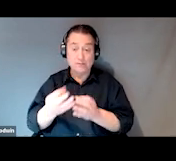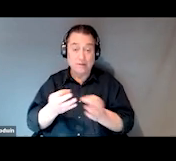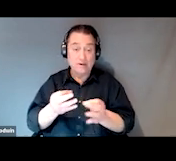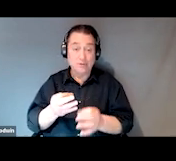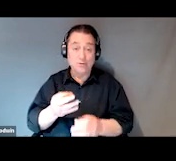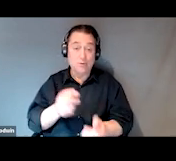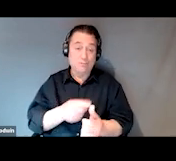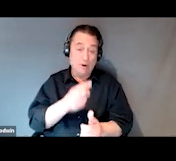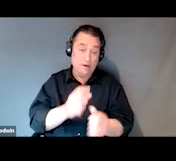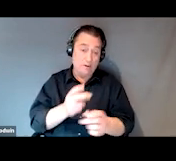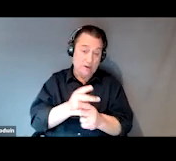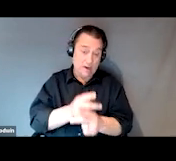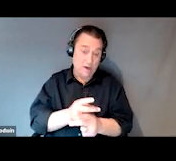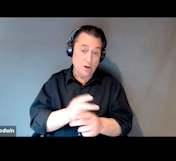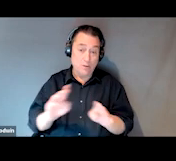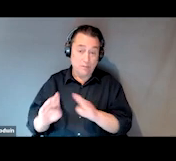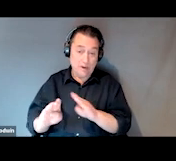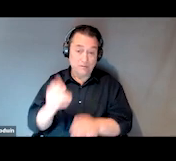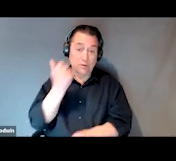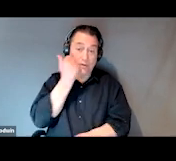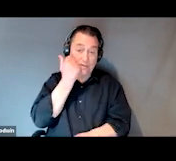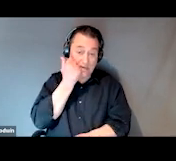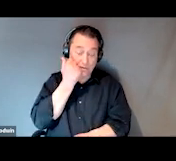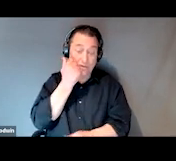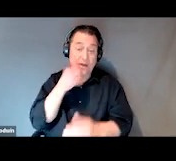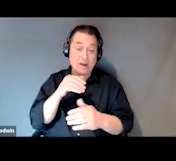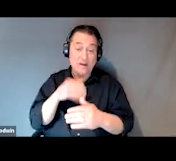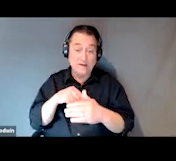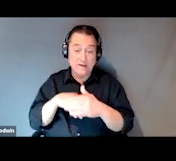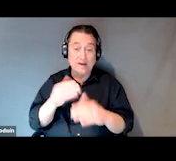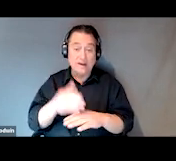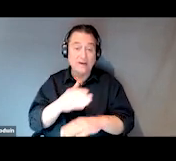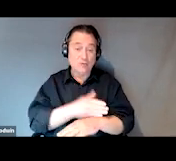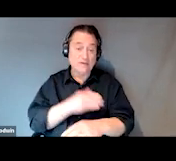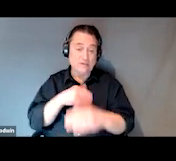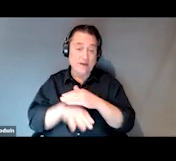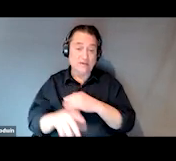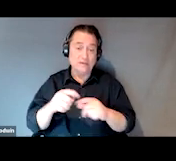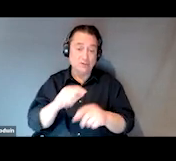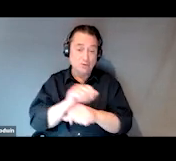behavioral and dental care, and increasing access to employment, permanent housing and education.